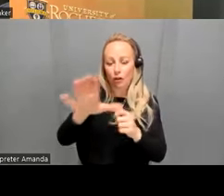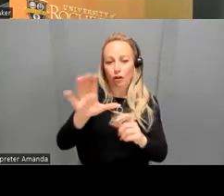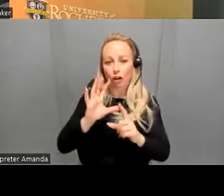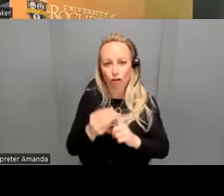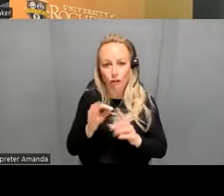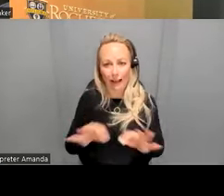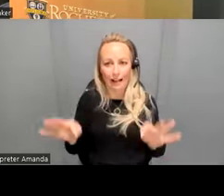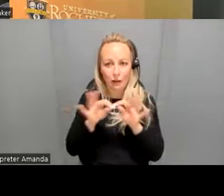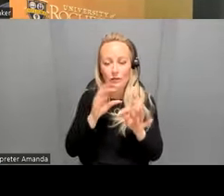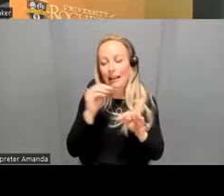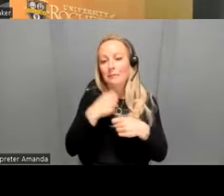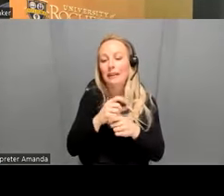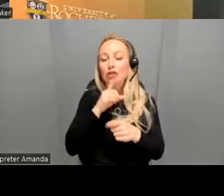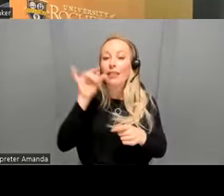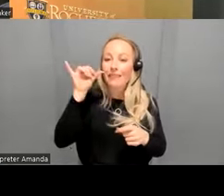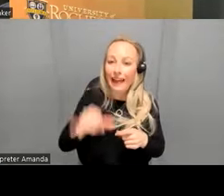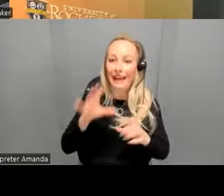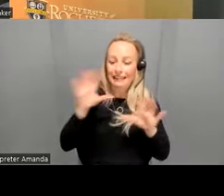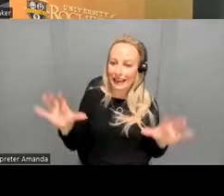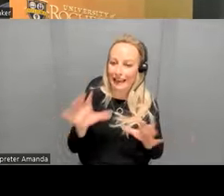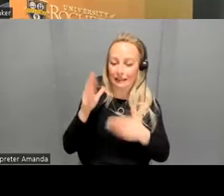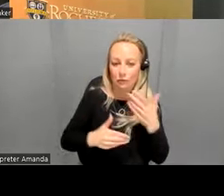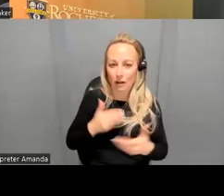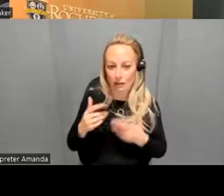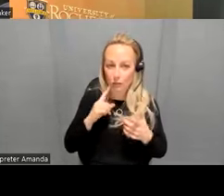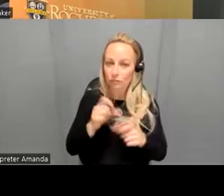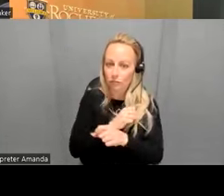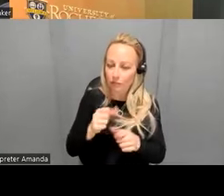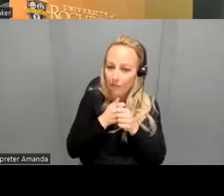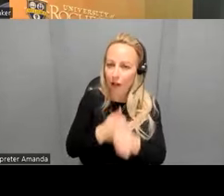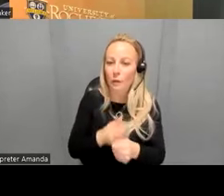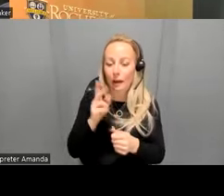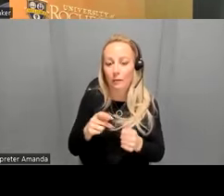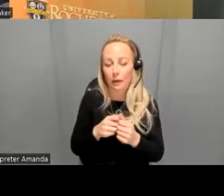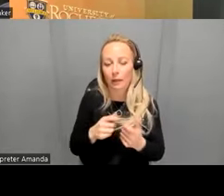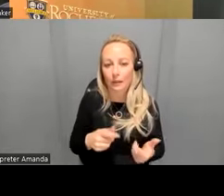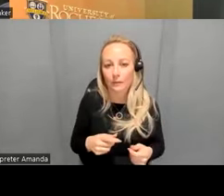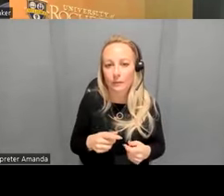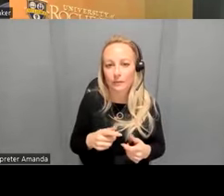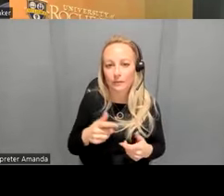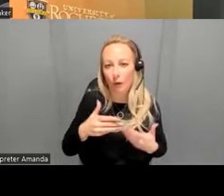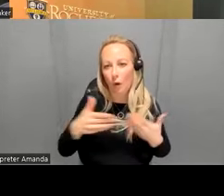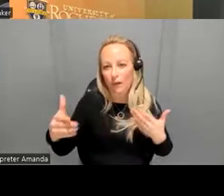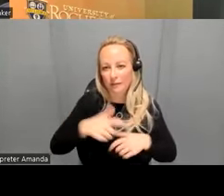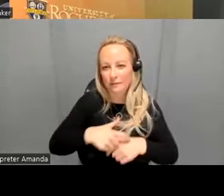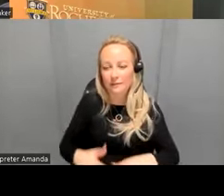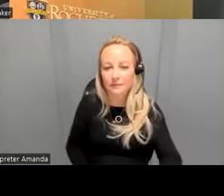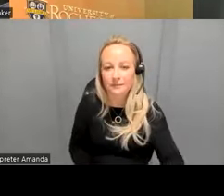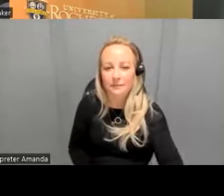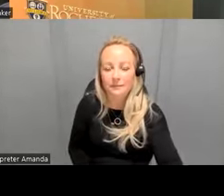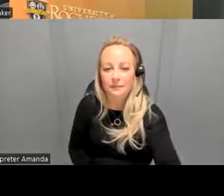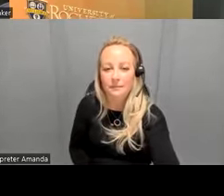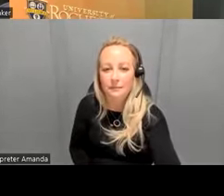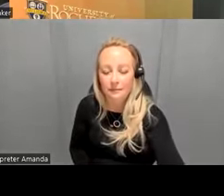and making that an active process that we actually follow up on um over kind of course of care but